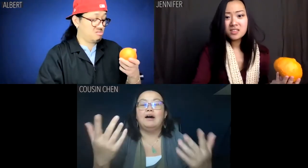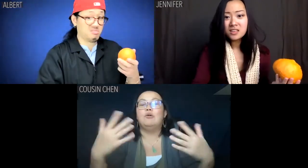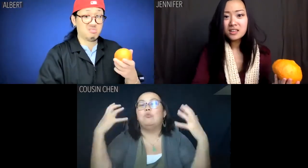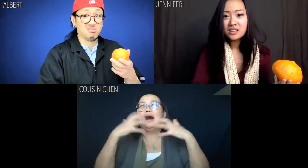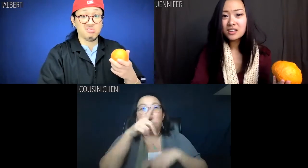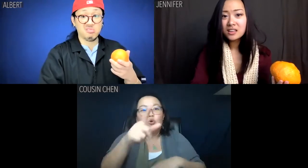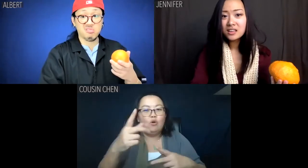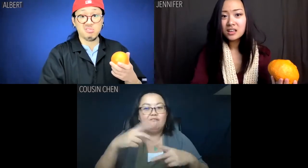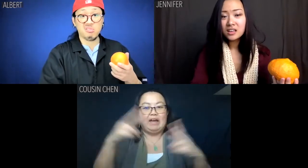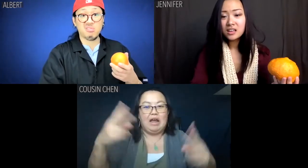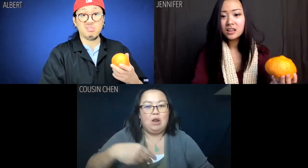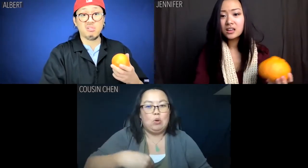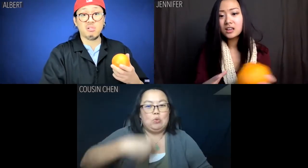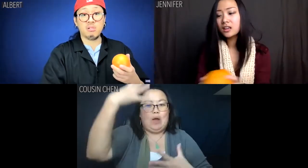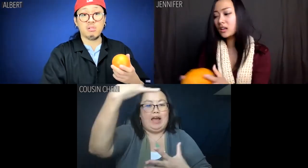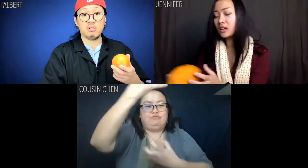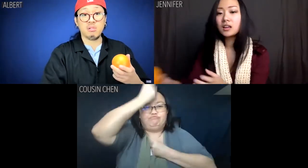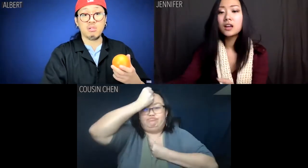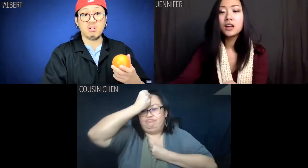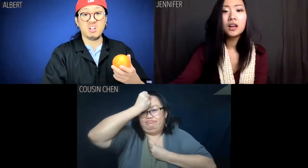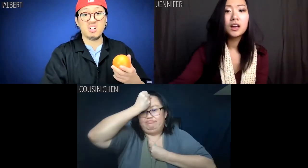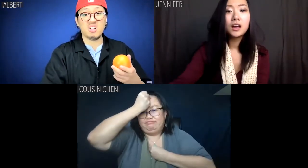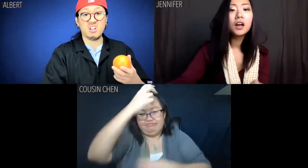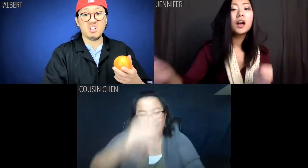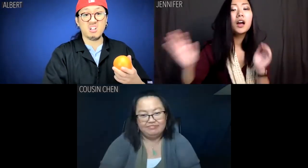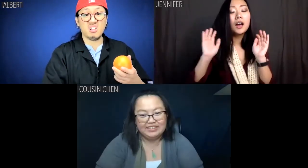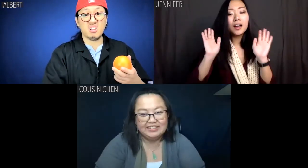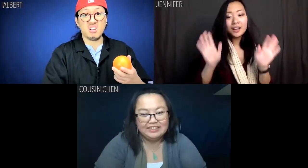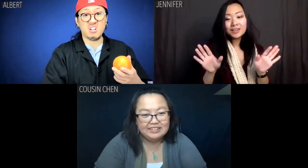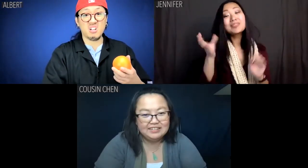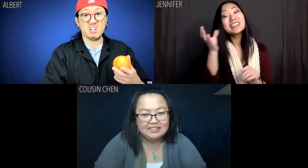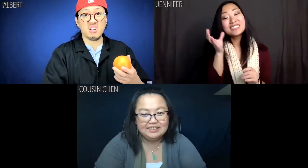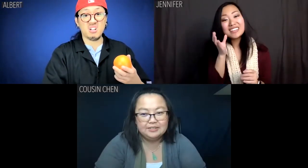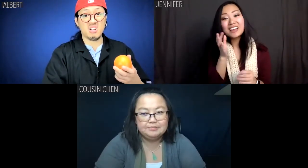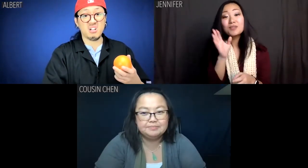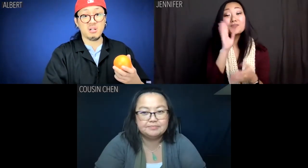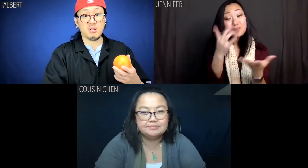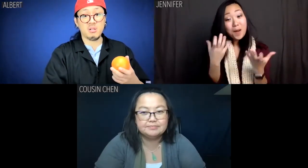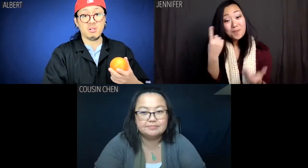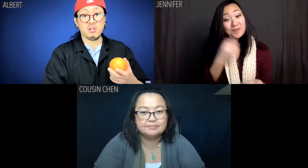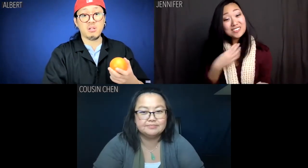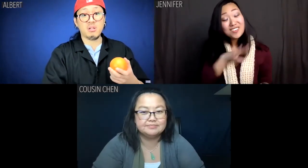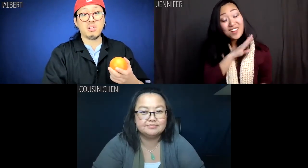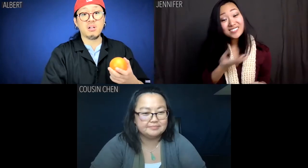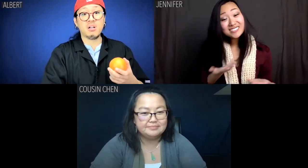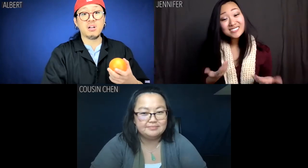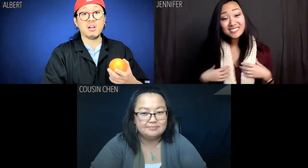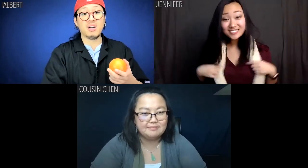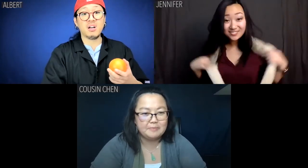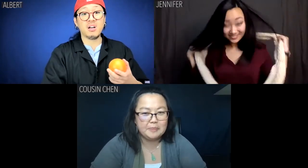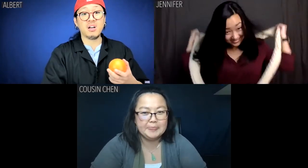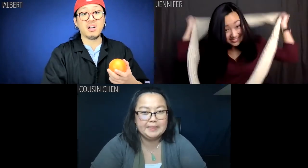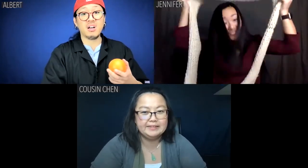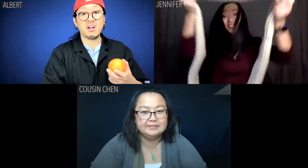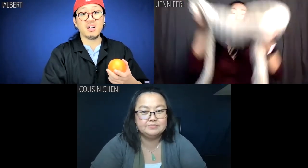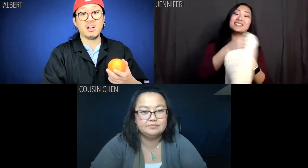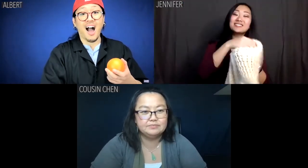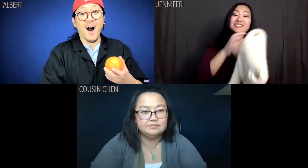Cousin Chen: Man, you are so whitewashed. Jennifer: Cousin Chen, would you care for one of my scarves?